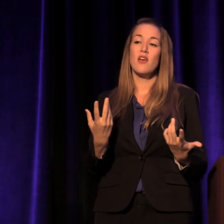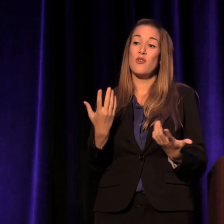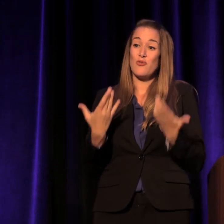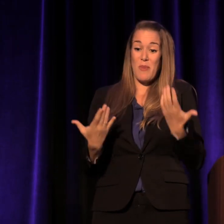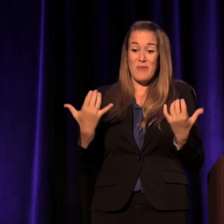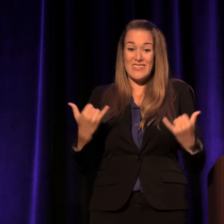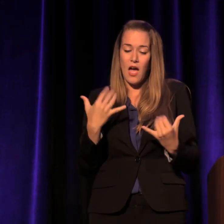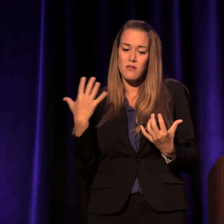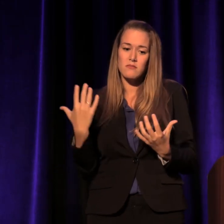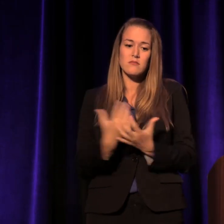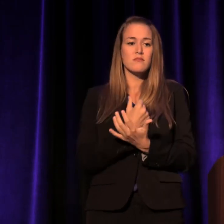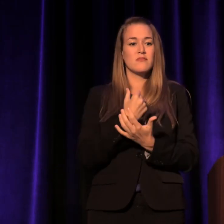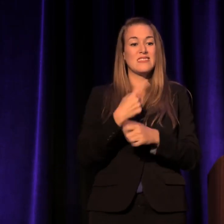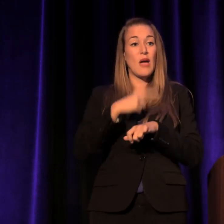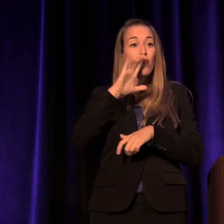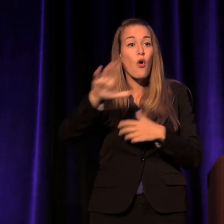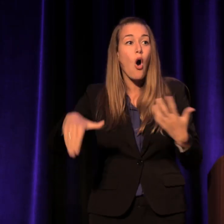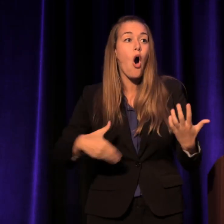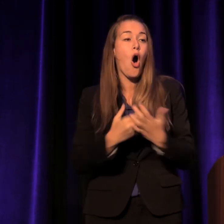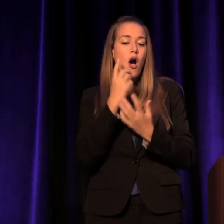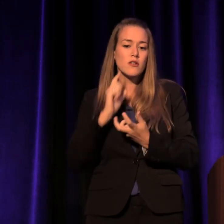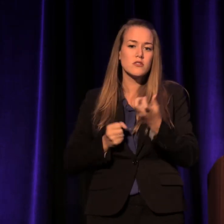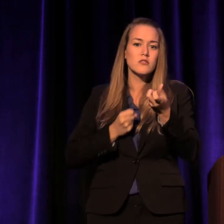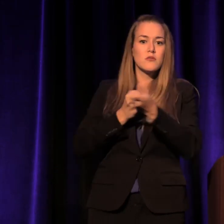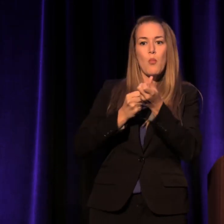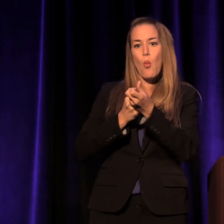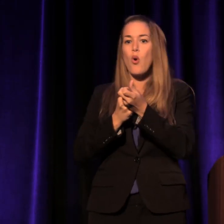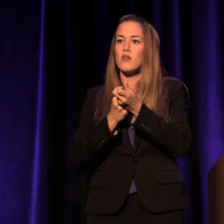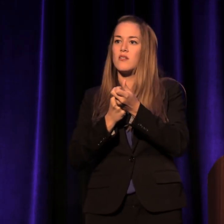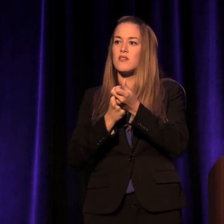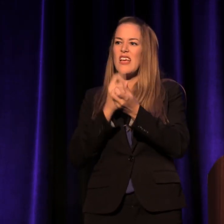for any of us to make it, even the people who blew it.